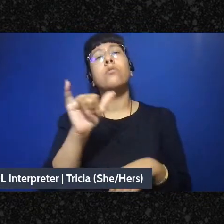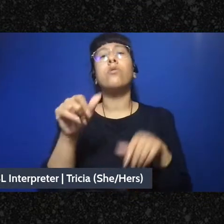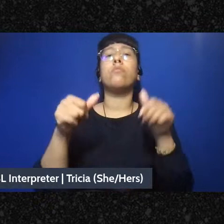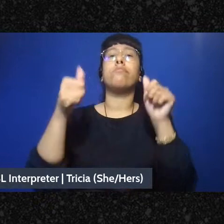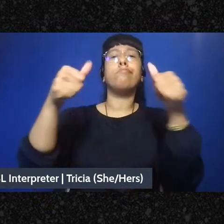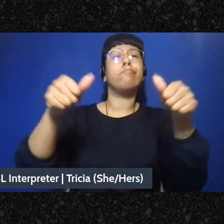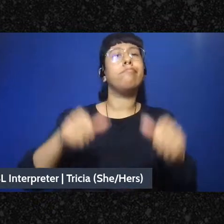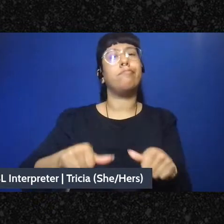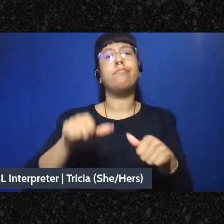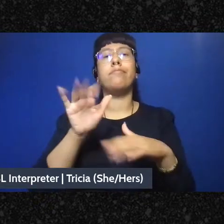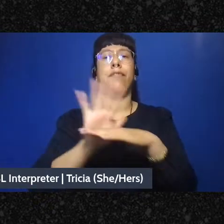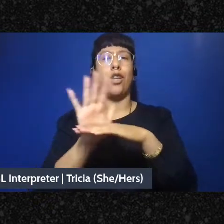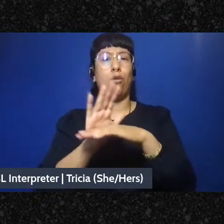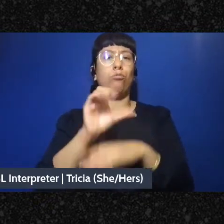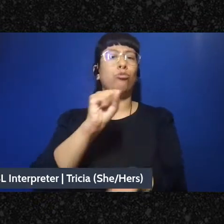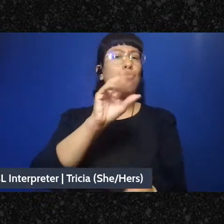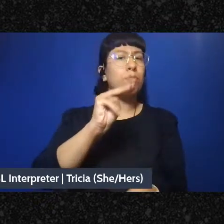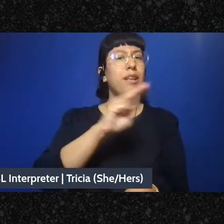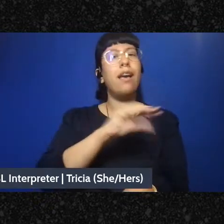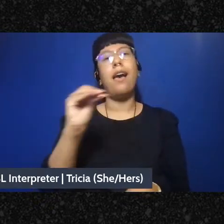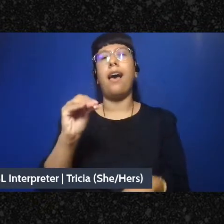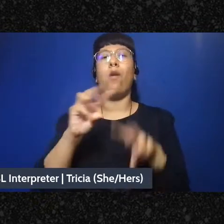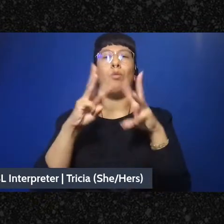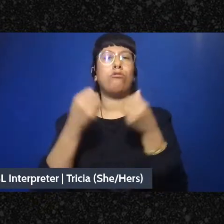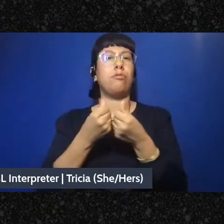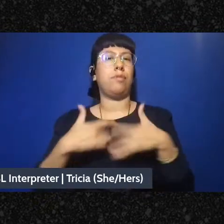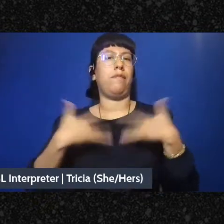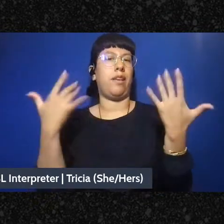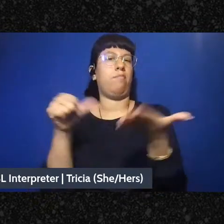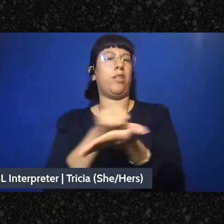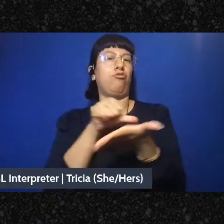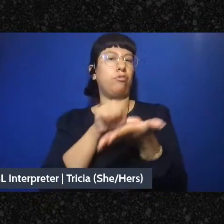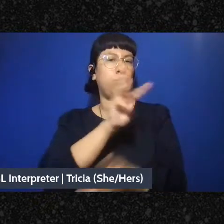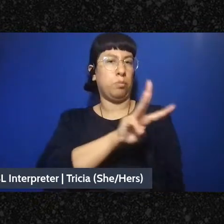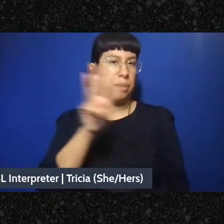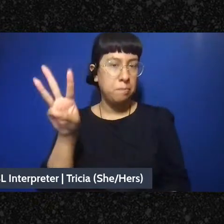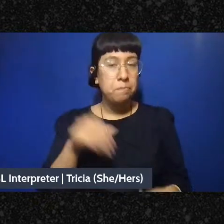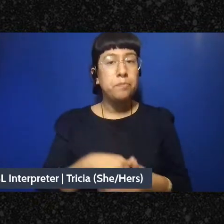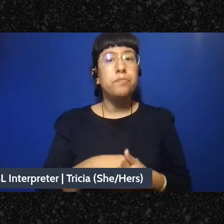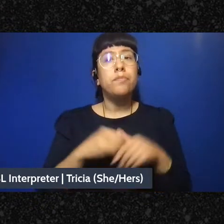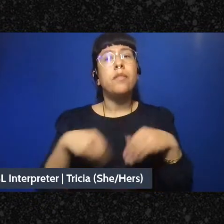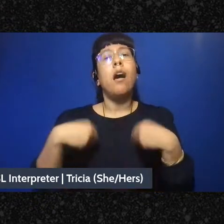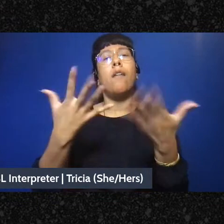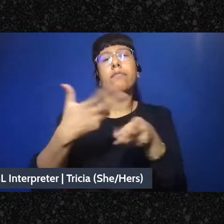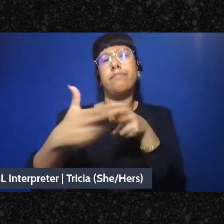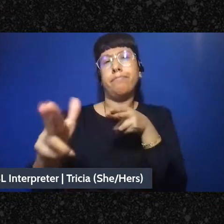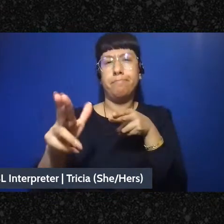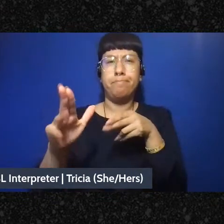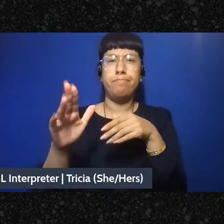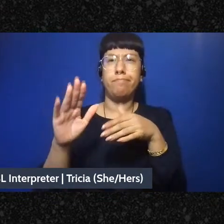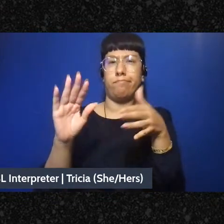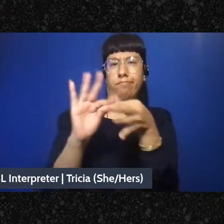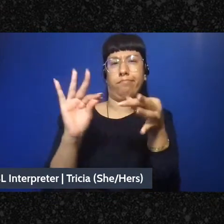and the workshop event pages. I want to offer a few quick notes on accessibility and gratitude